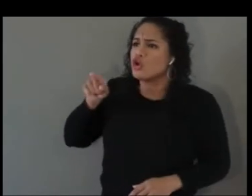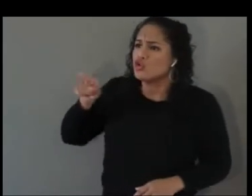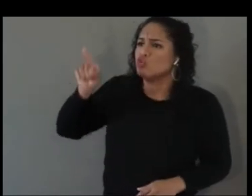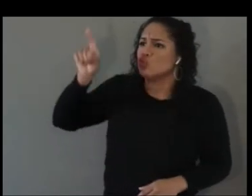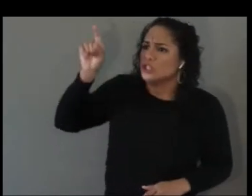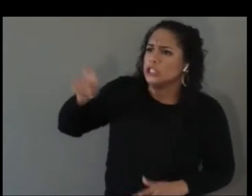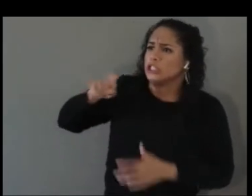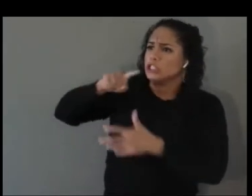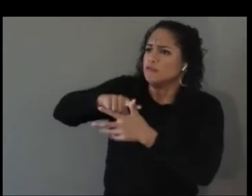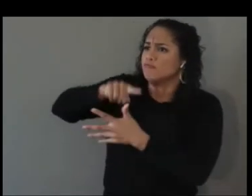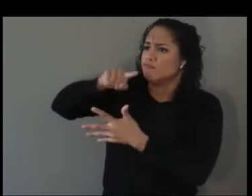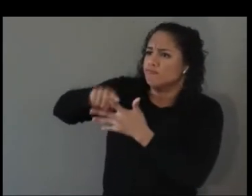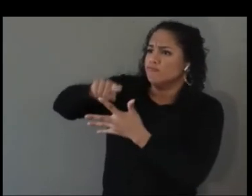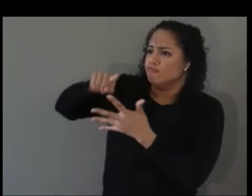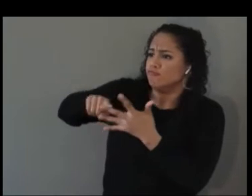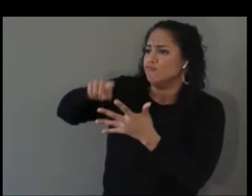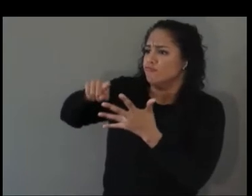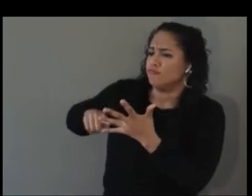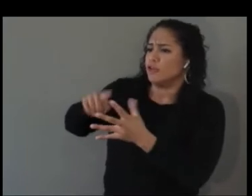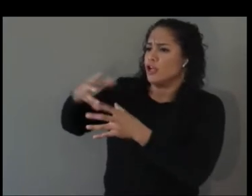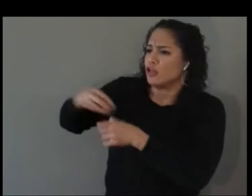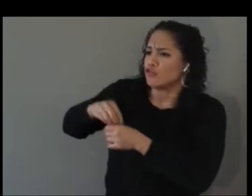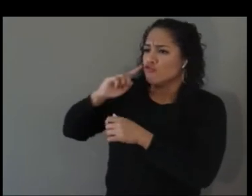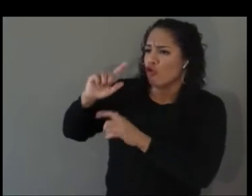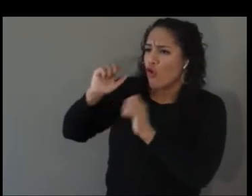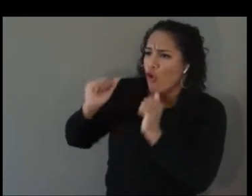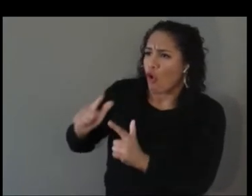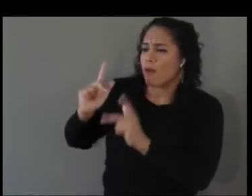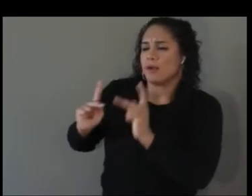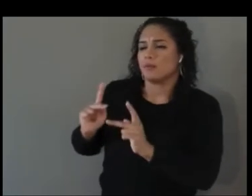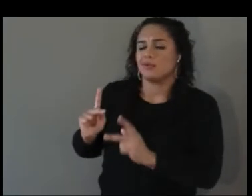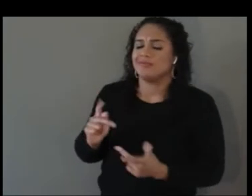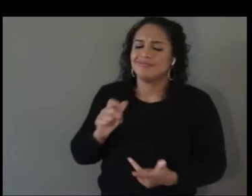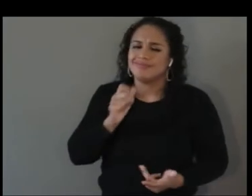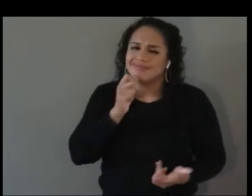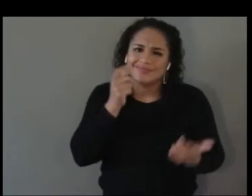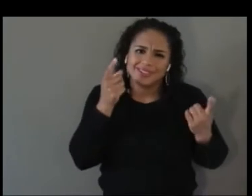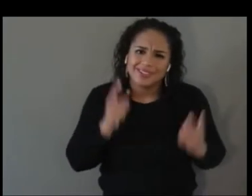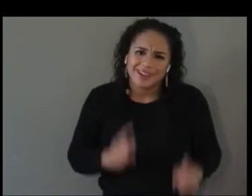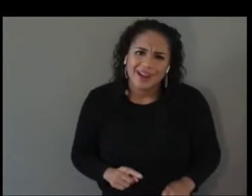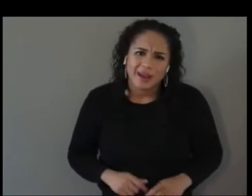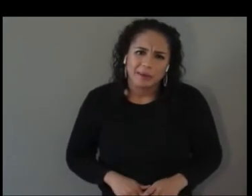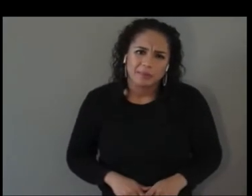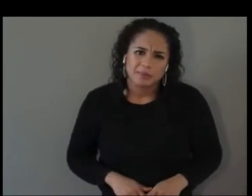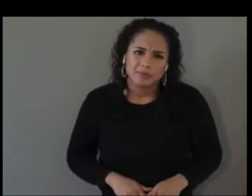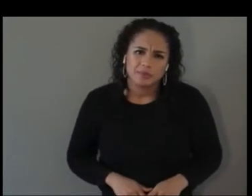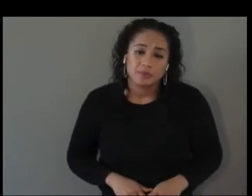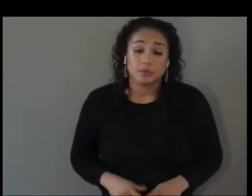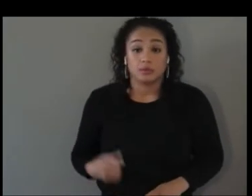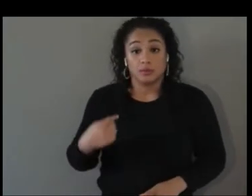and inclusive for all people. That's not going to happen. We can inspire people to go and take